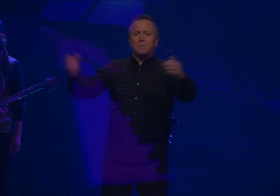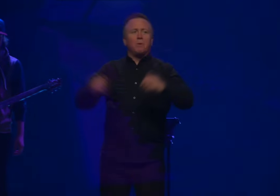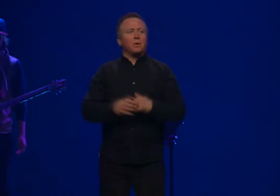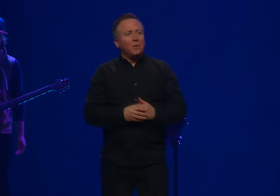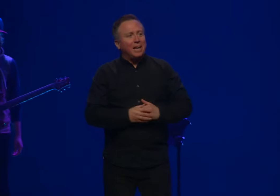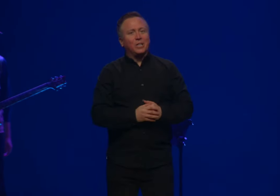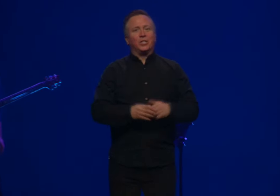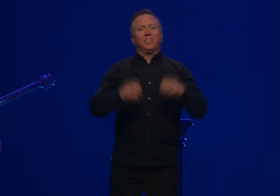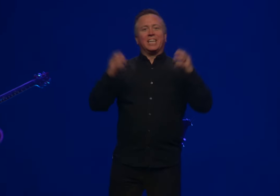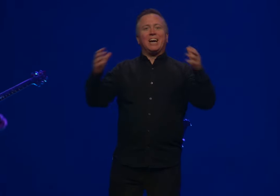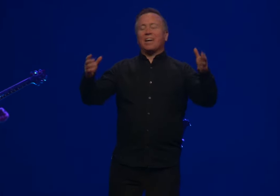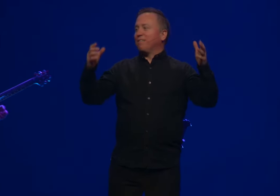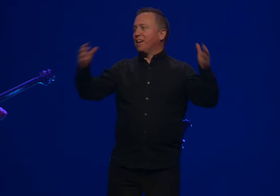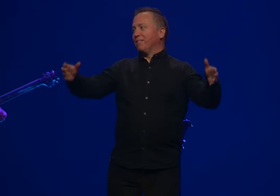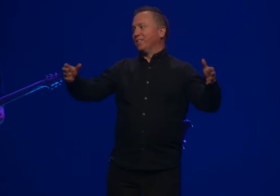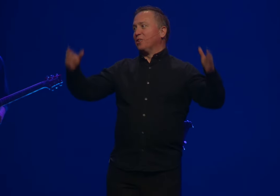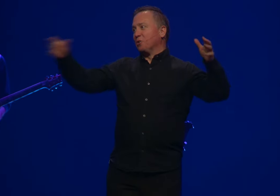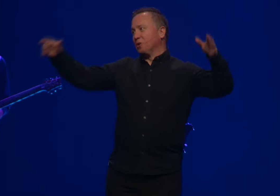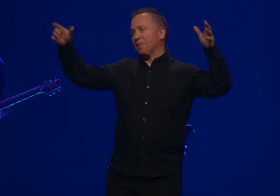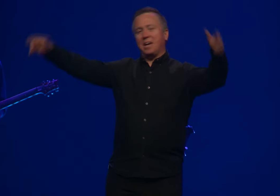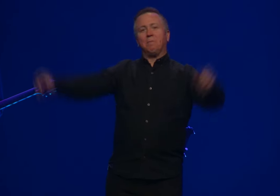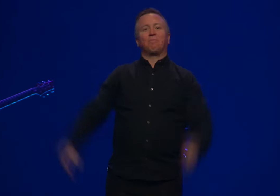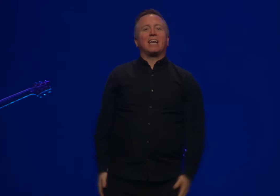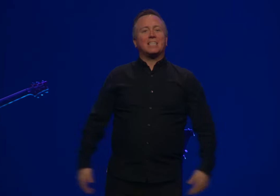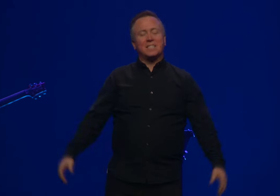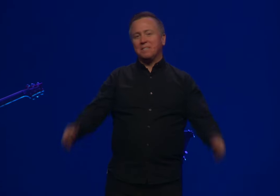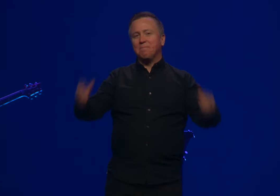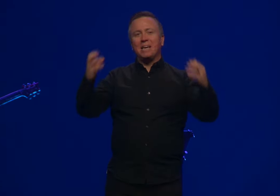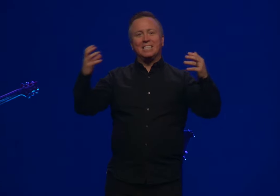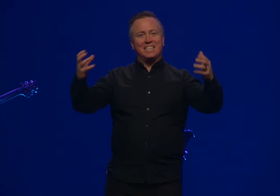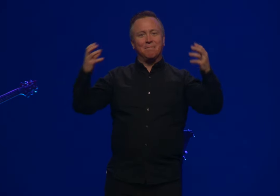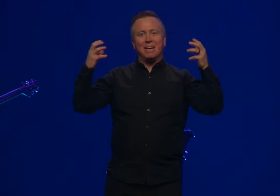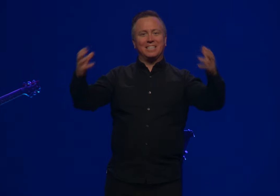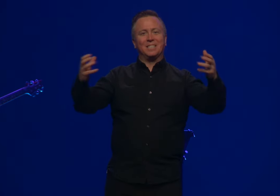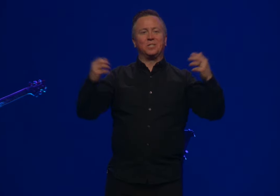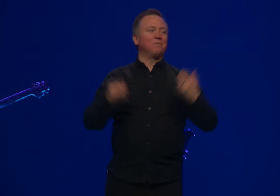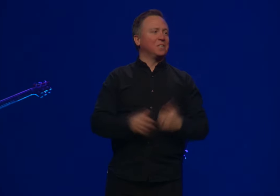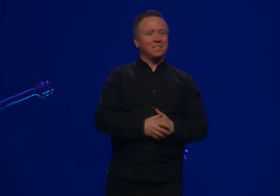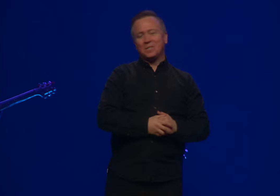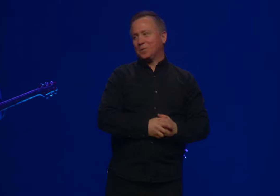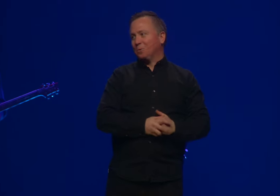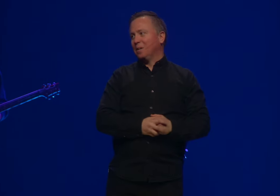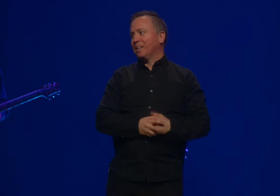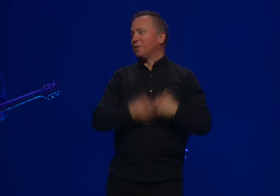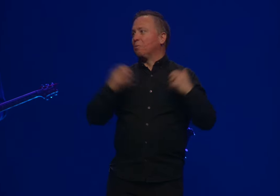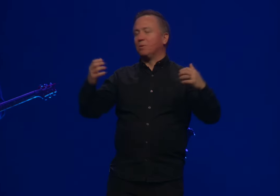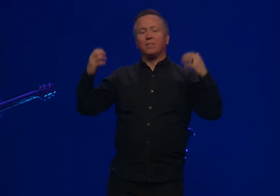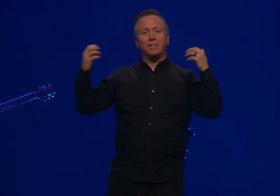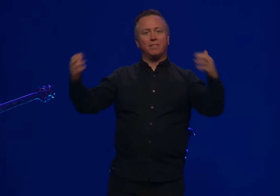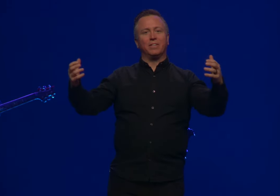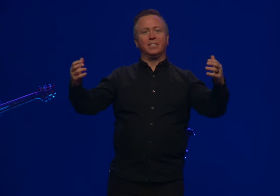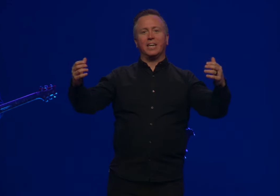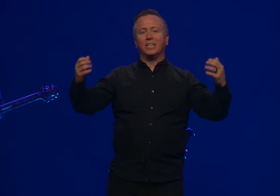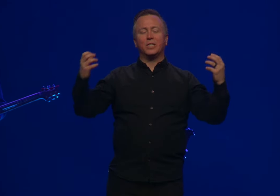But before he spoke creation, the God of Heaven knew your name. That's the amazing message of Genesis one. And I hope you leave here today.